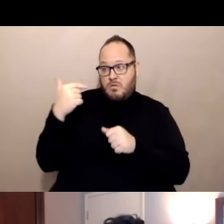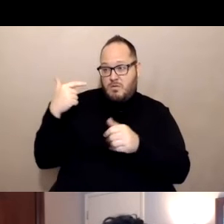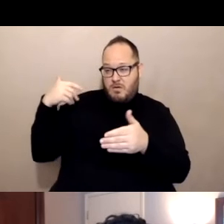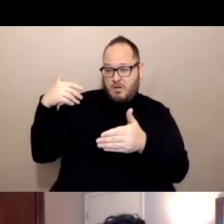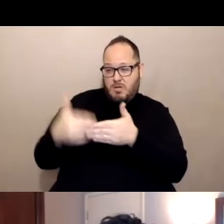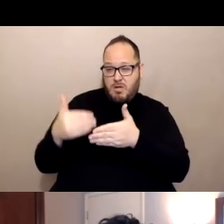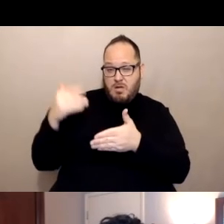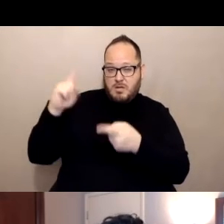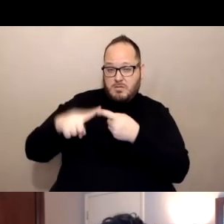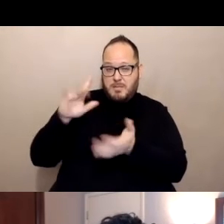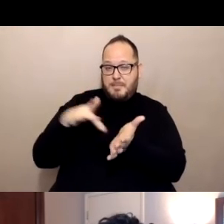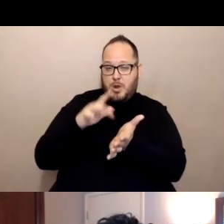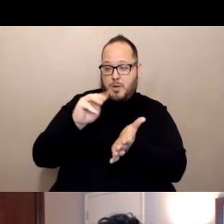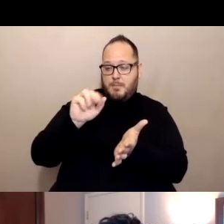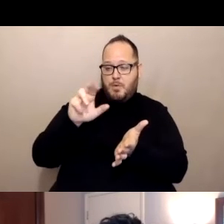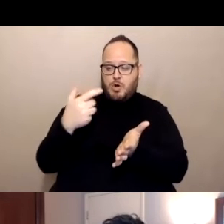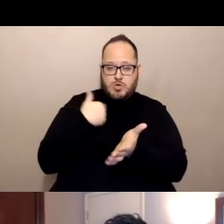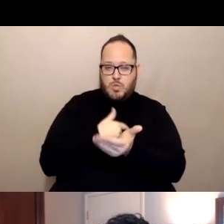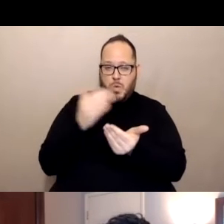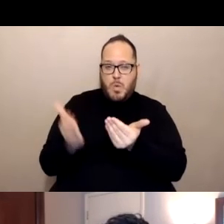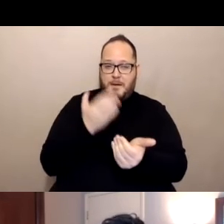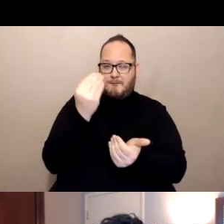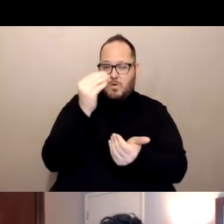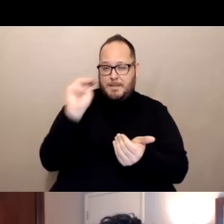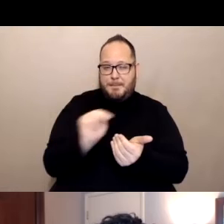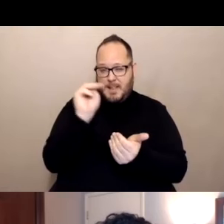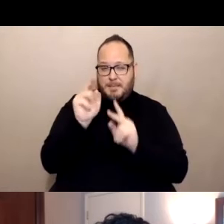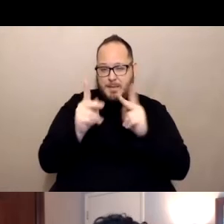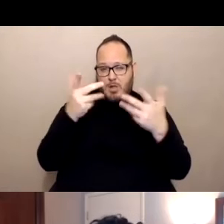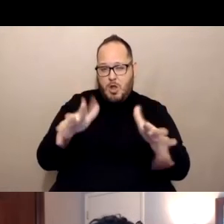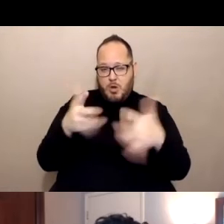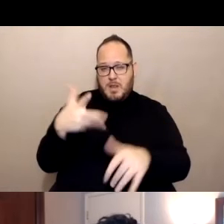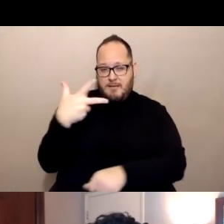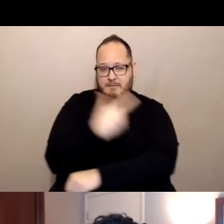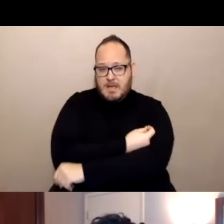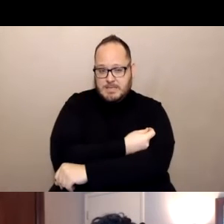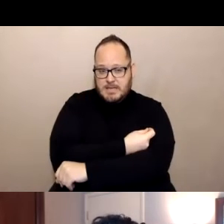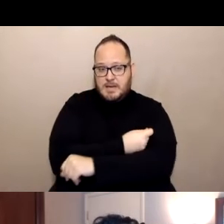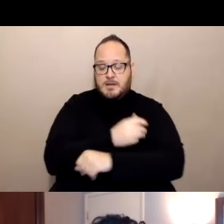close to 14 million people vaccinated. We've probably have, by the time you're seeing this